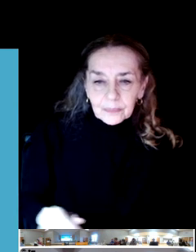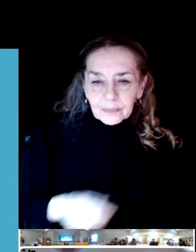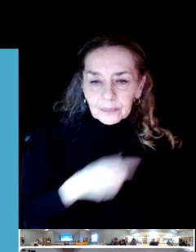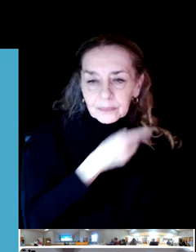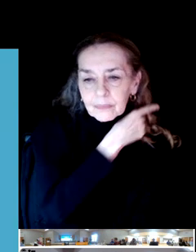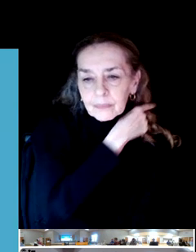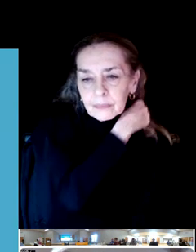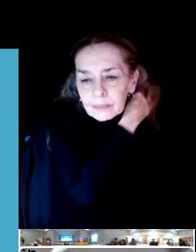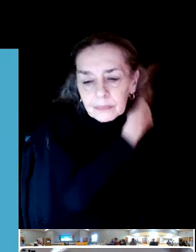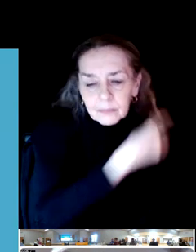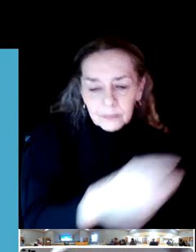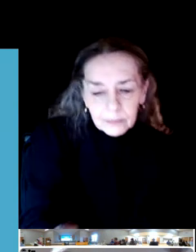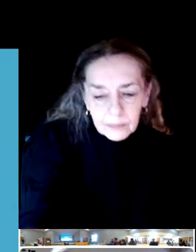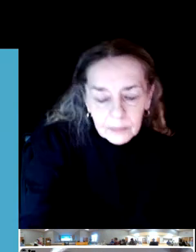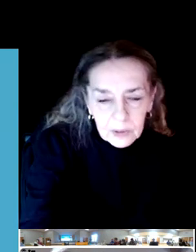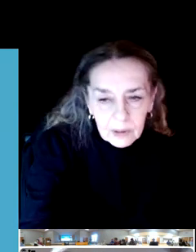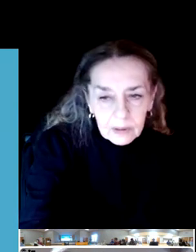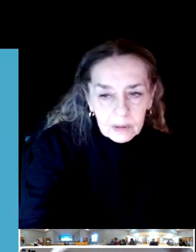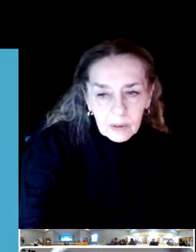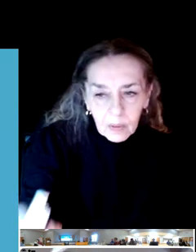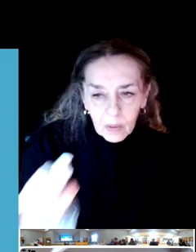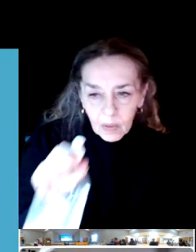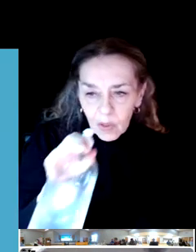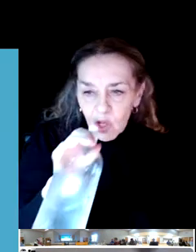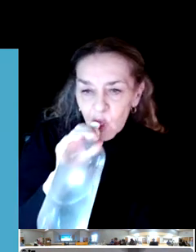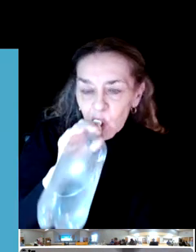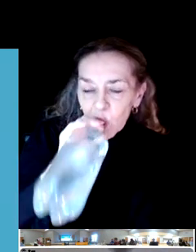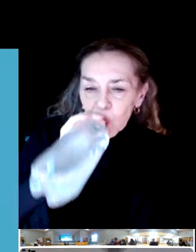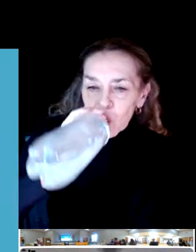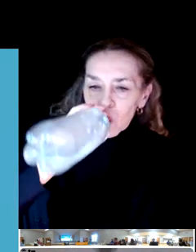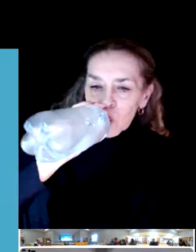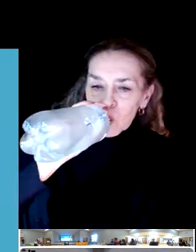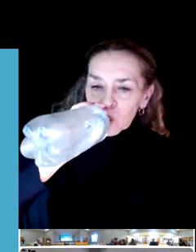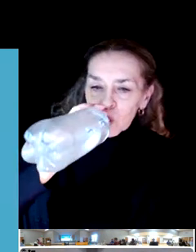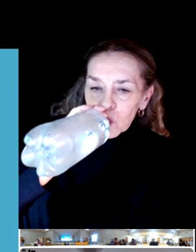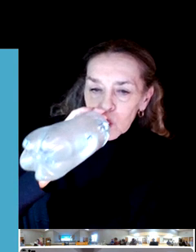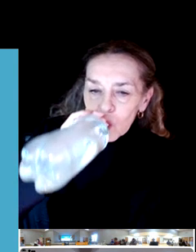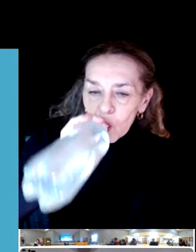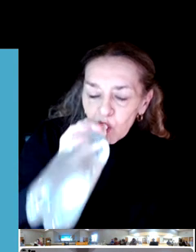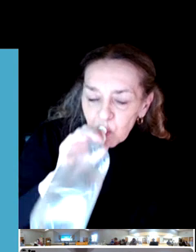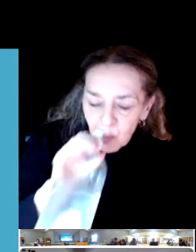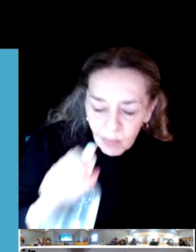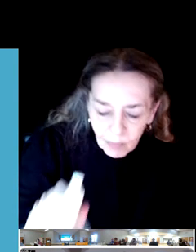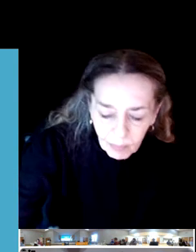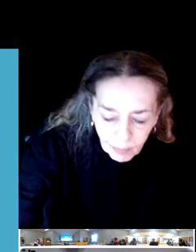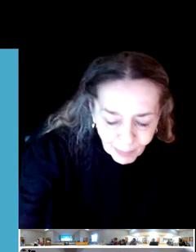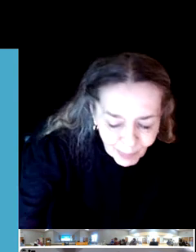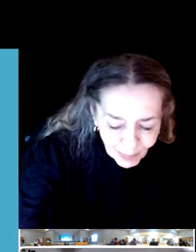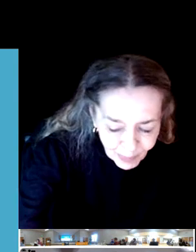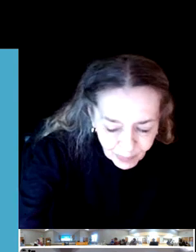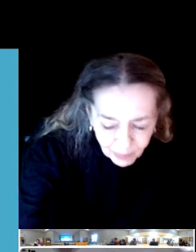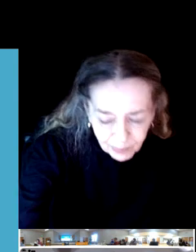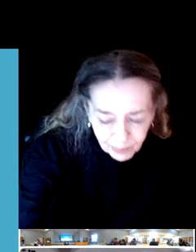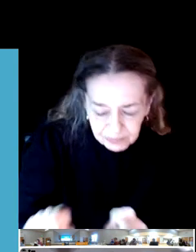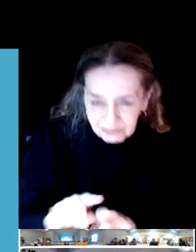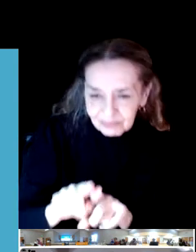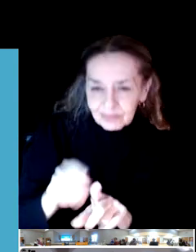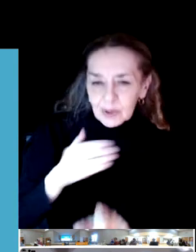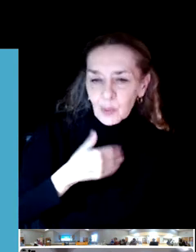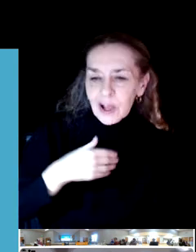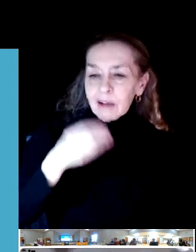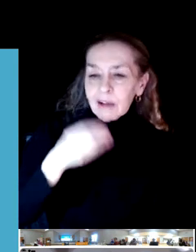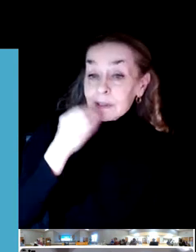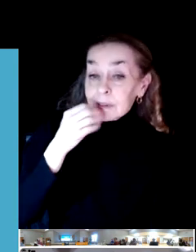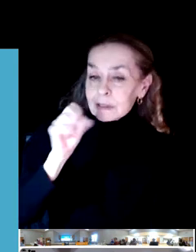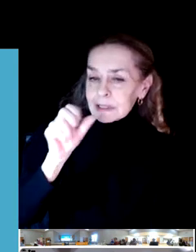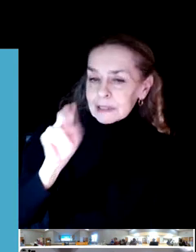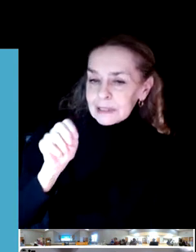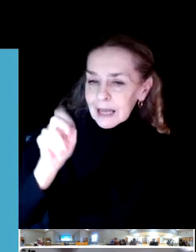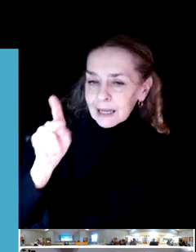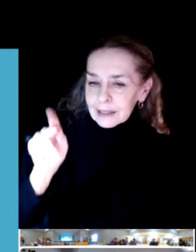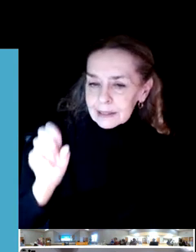And also we have snacks, if you wish to take some on the way out.